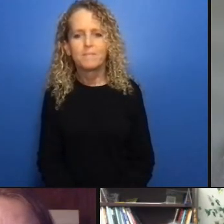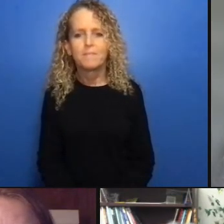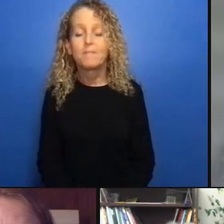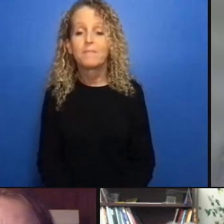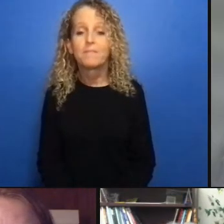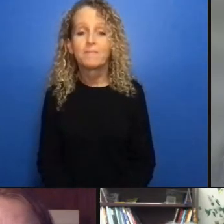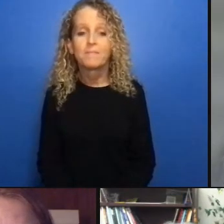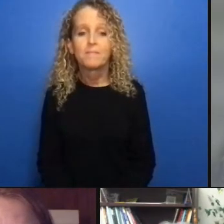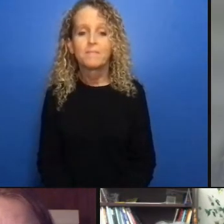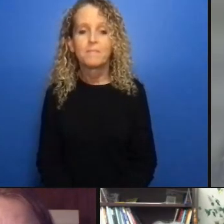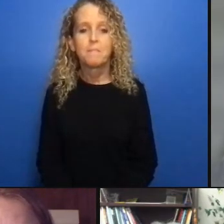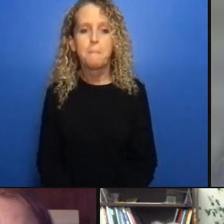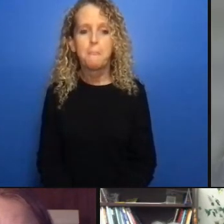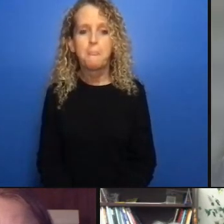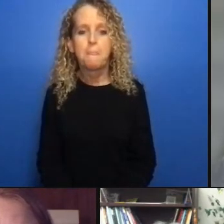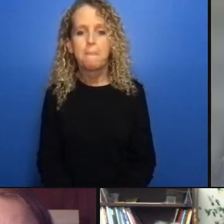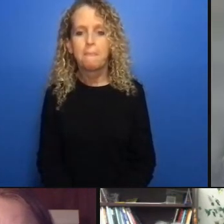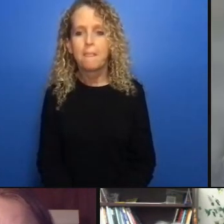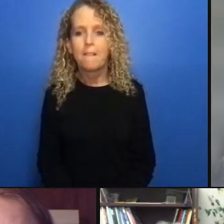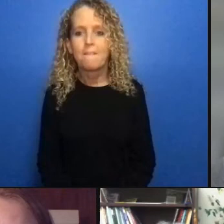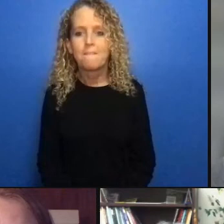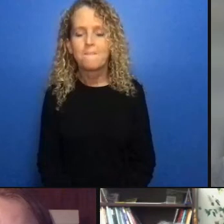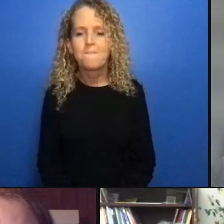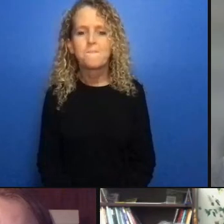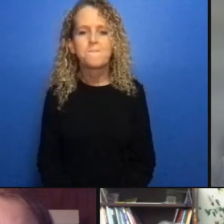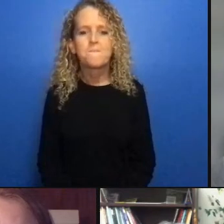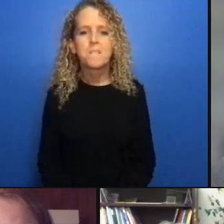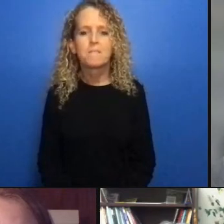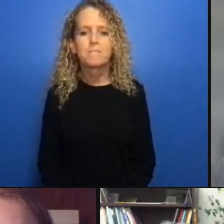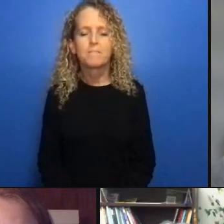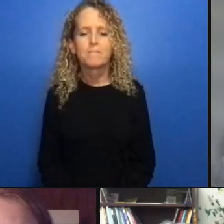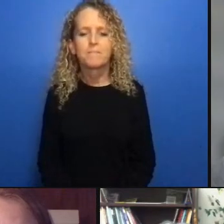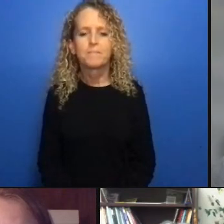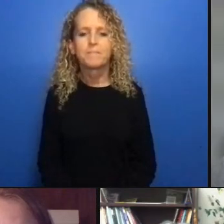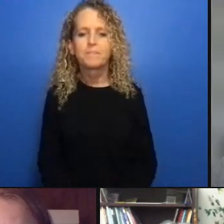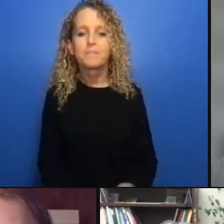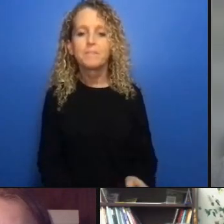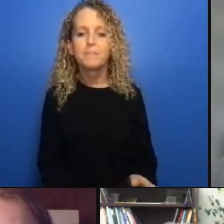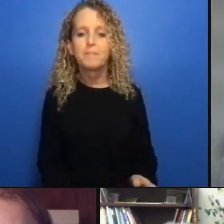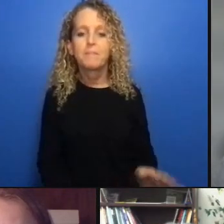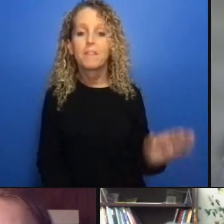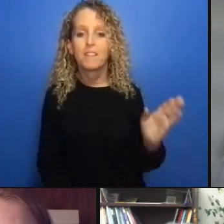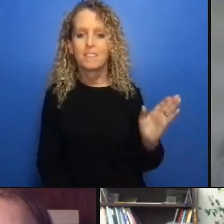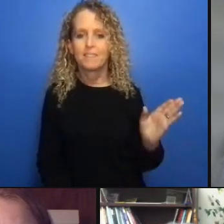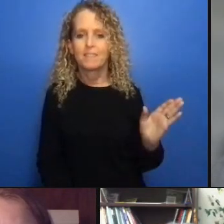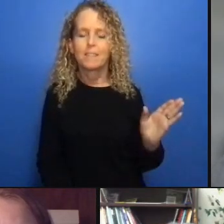public and whether we are making adequate and appropriate investments in public resources